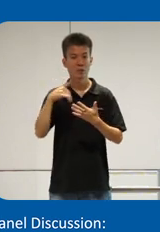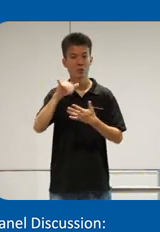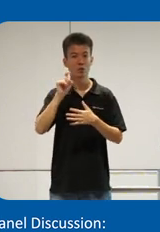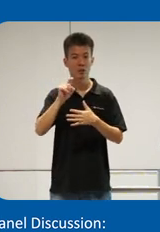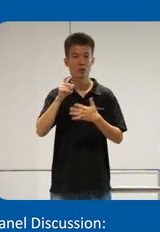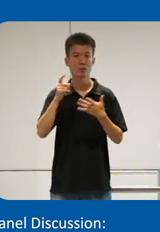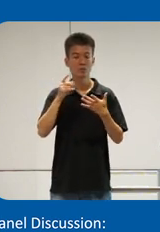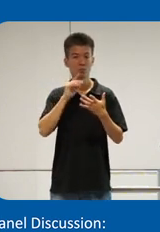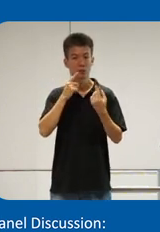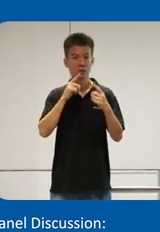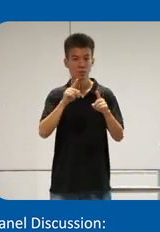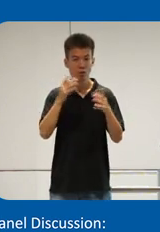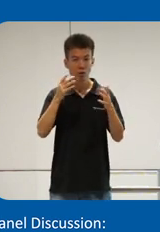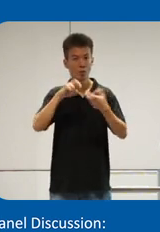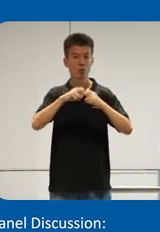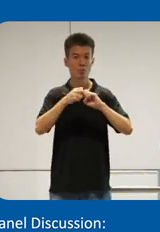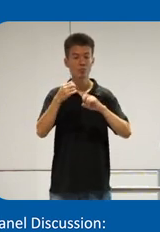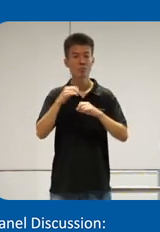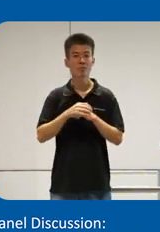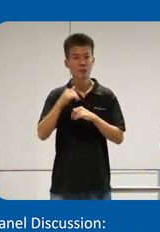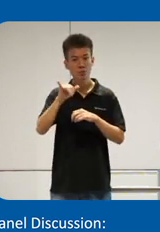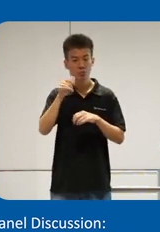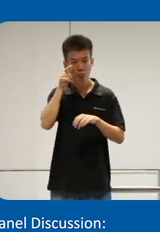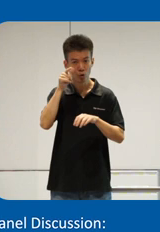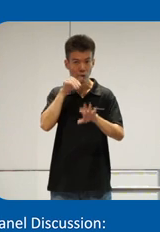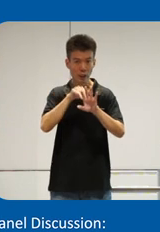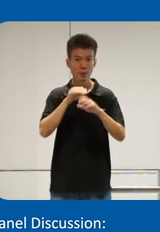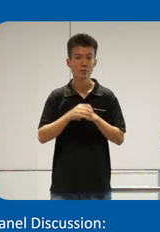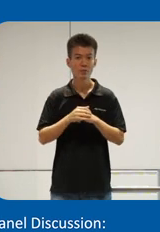be addressed still a lot of problems that still need to be looked at and so that's where we can